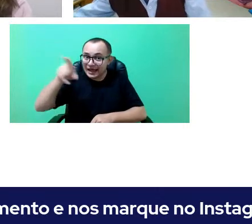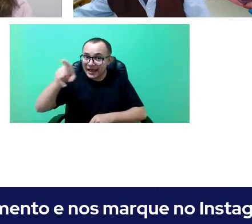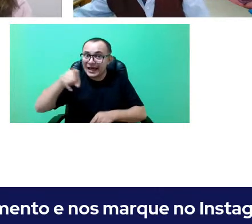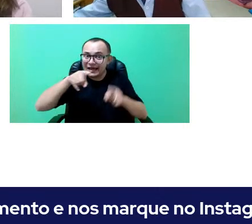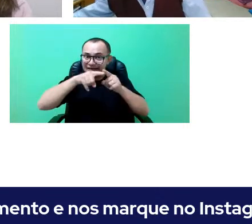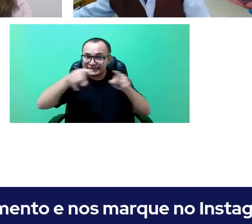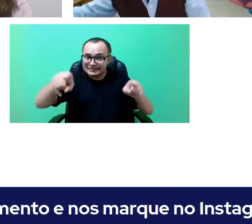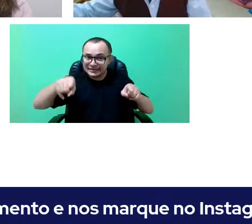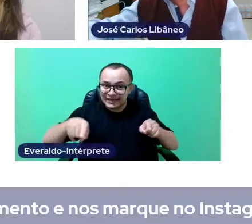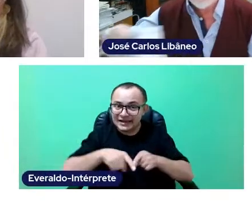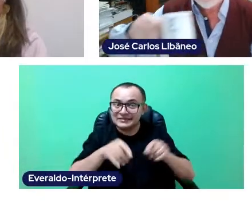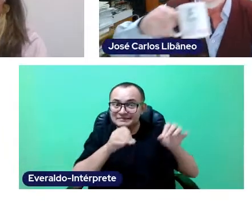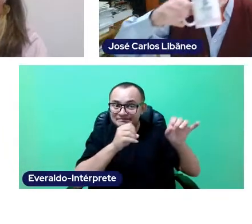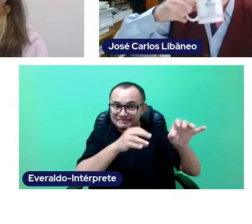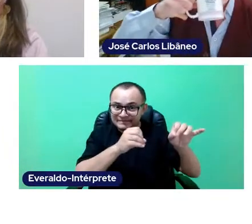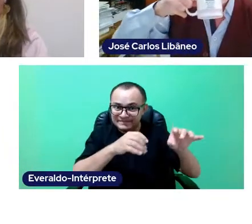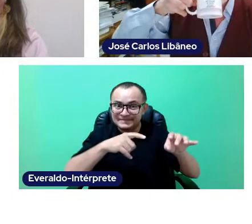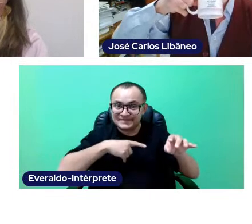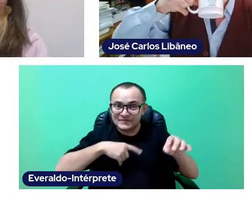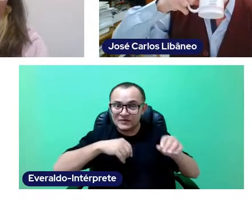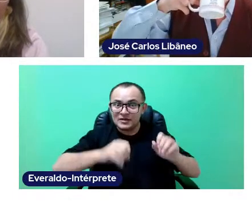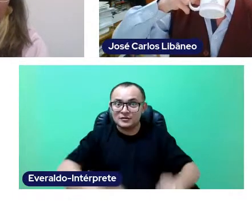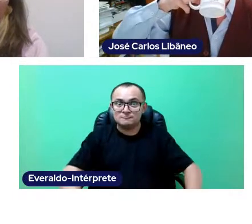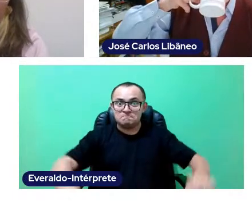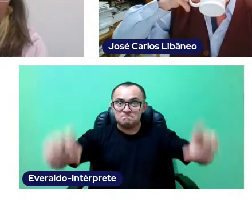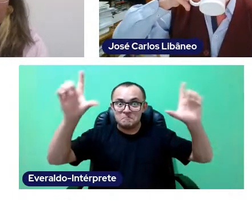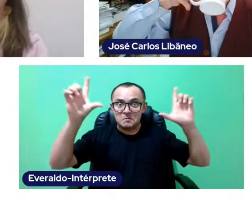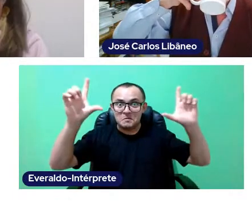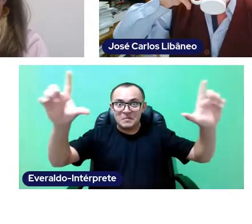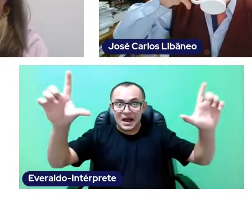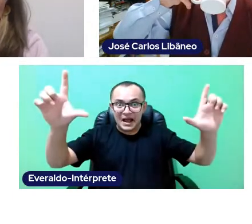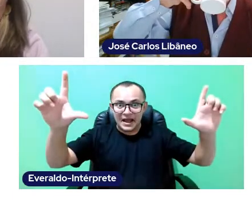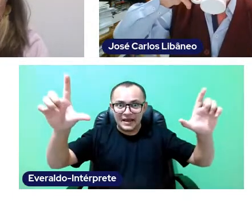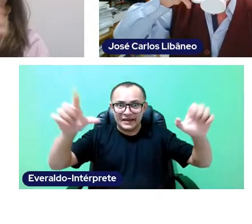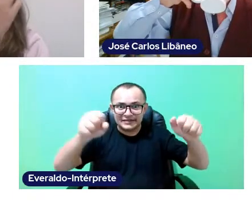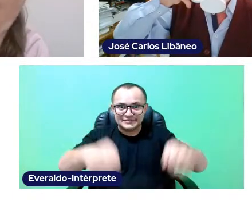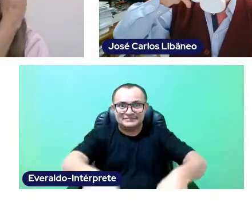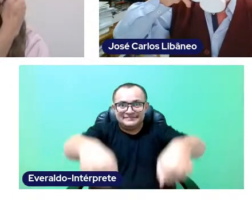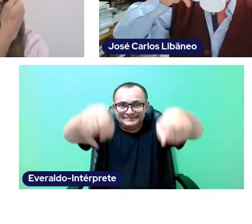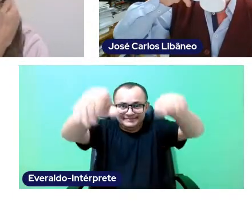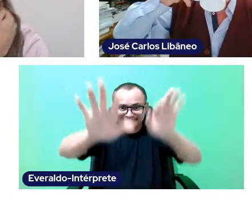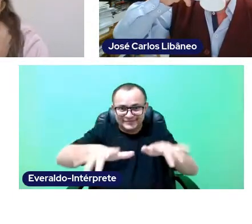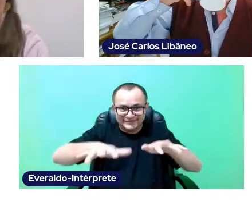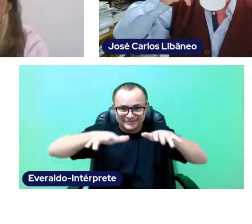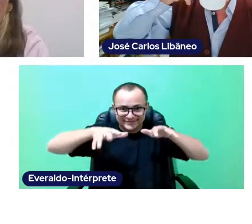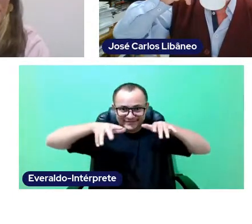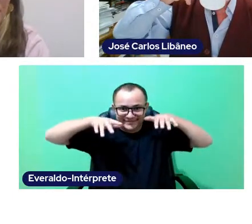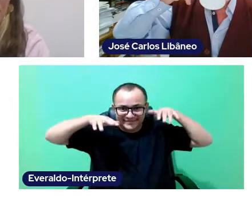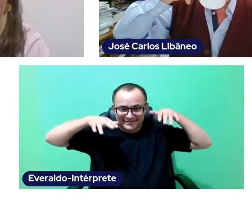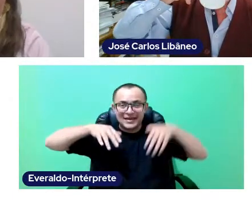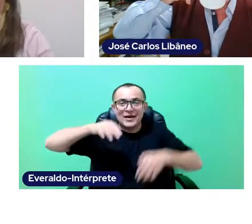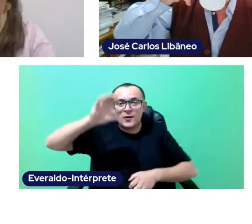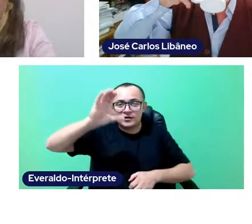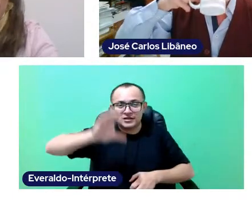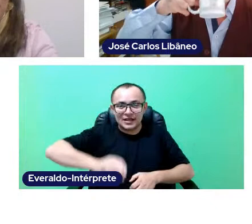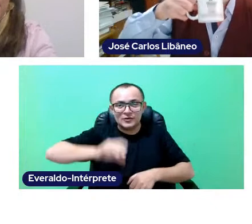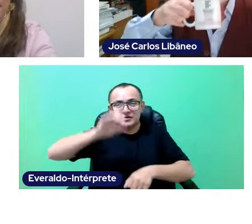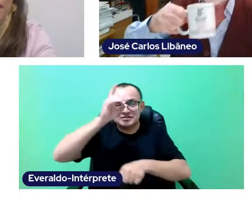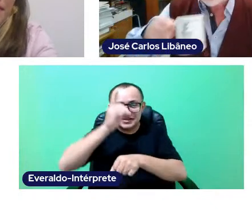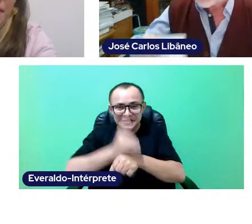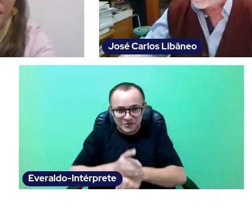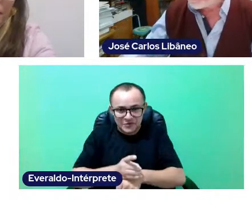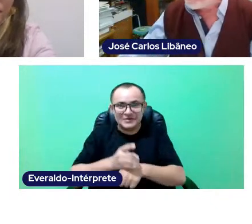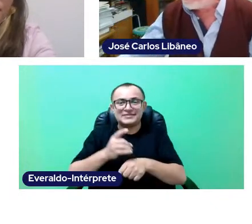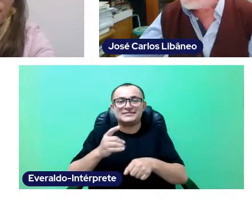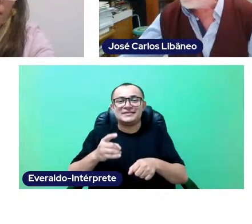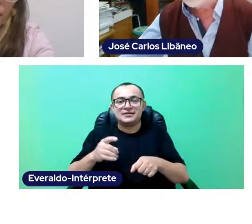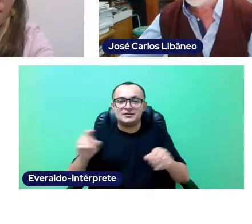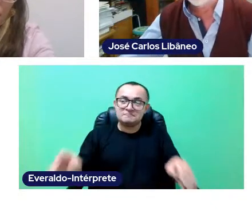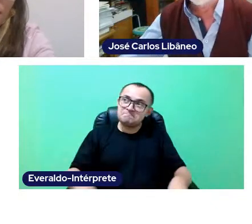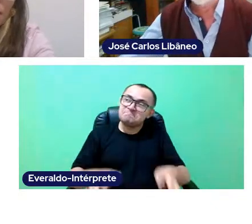they organize events, they put a big screen inside a classroom and turn it into a more interactive moment with the school's team.